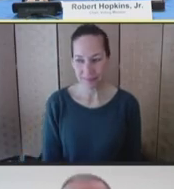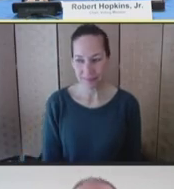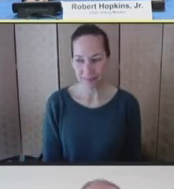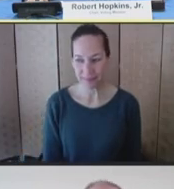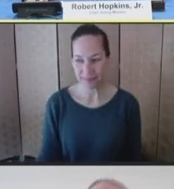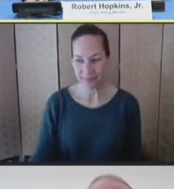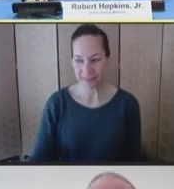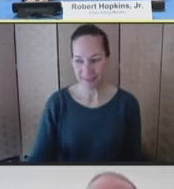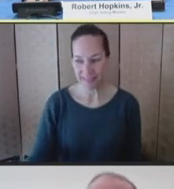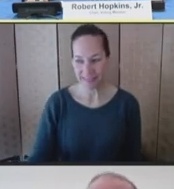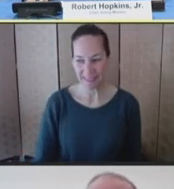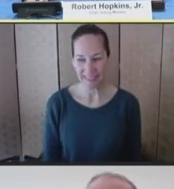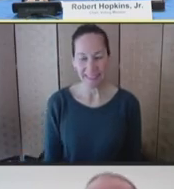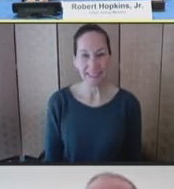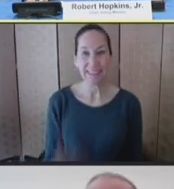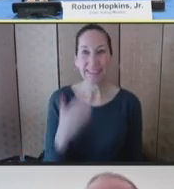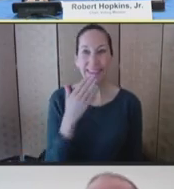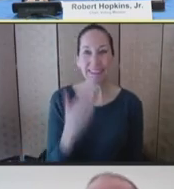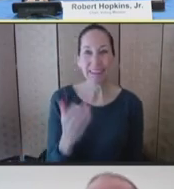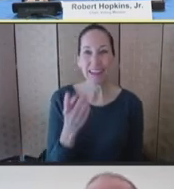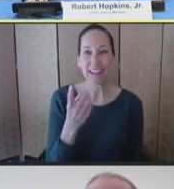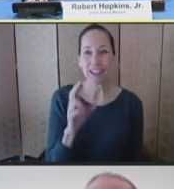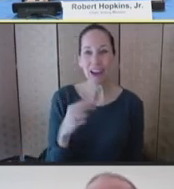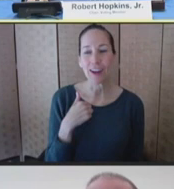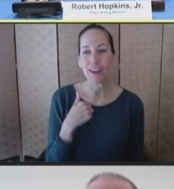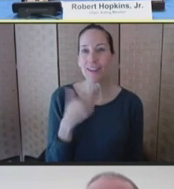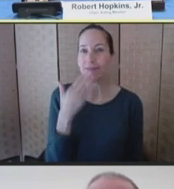All right, well, thank you, Dr. Sylte. We appreciate your presentation. I don't see